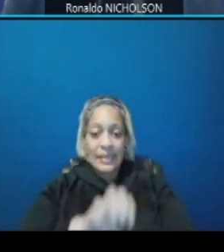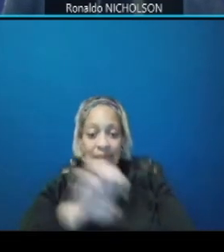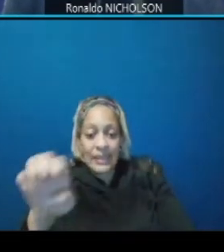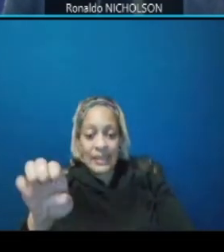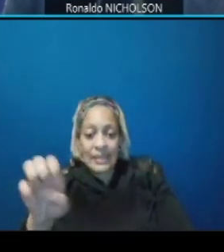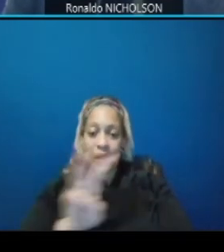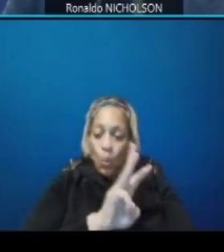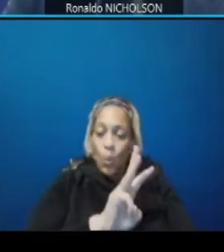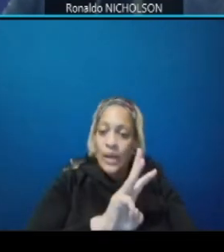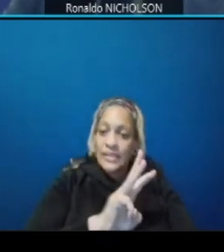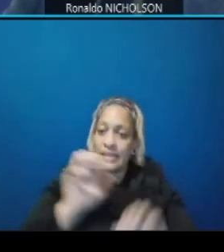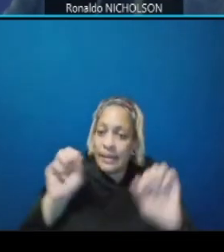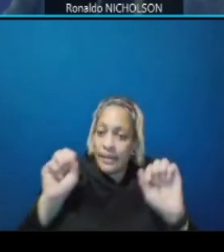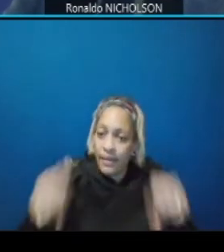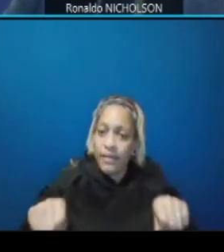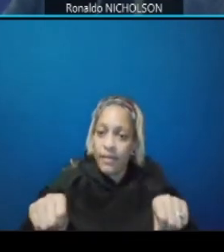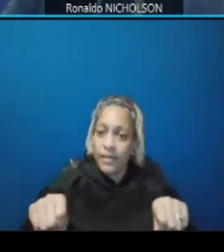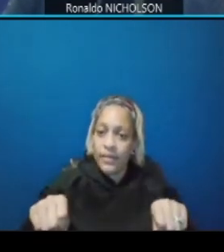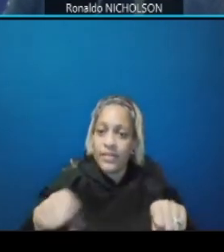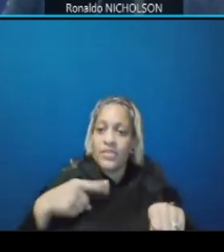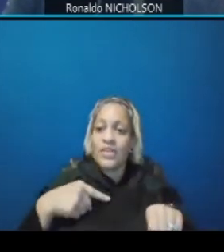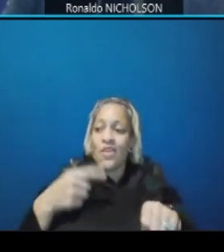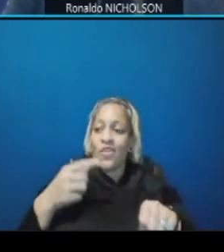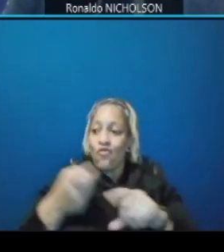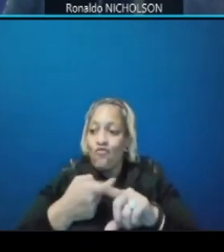from the shared center platform